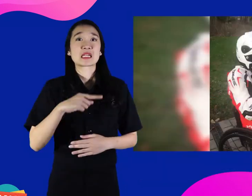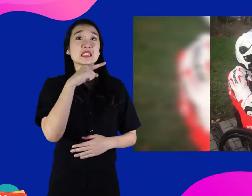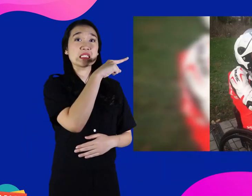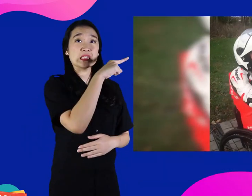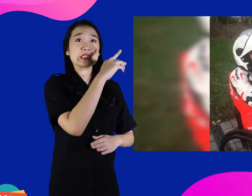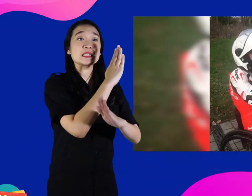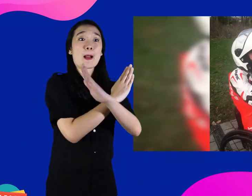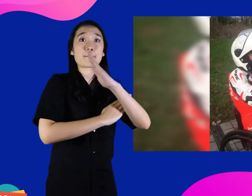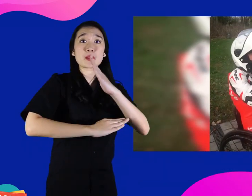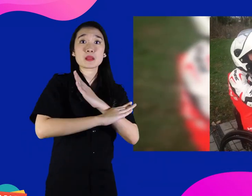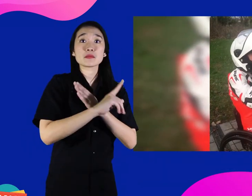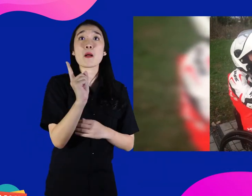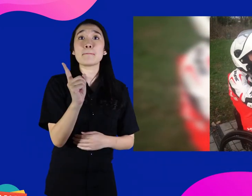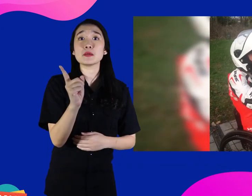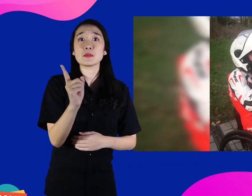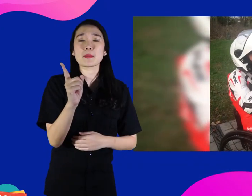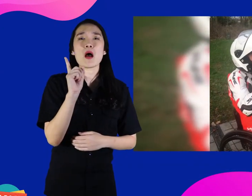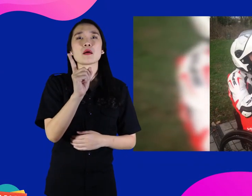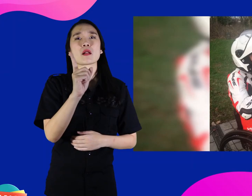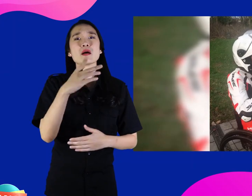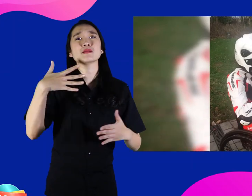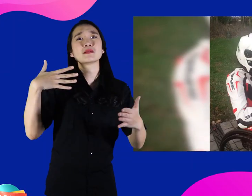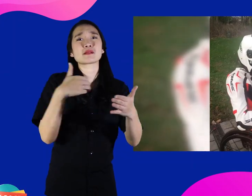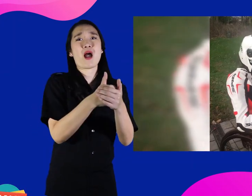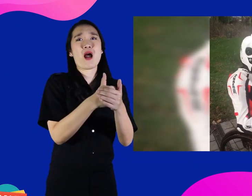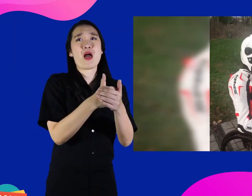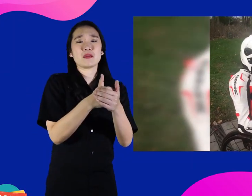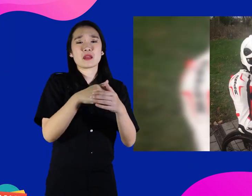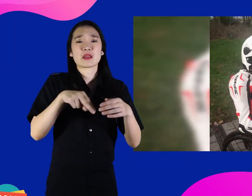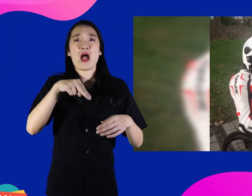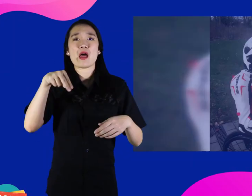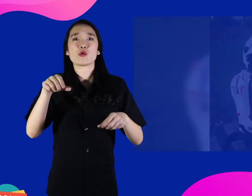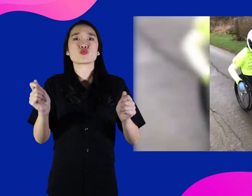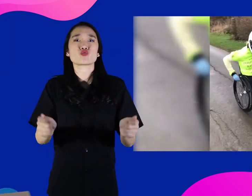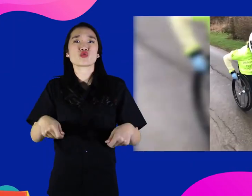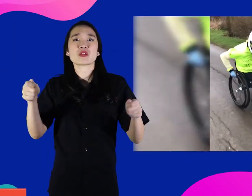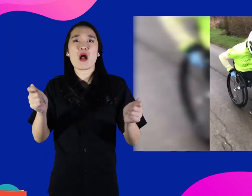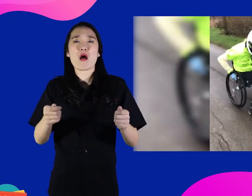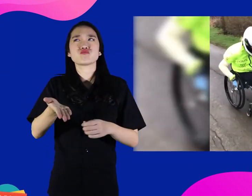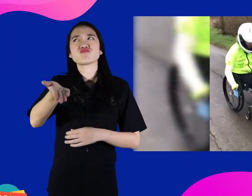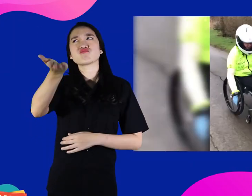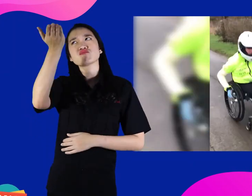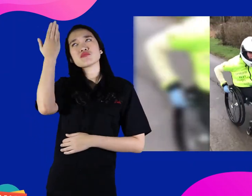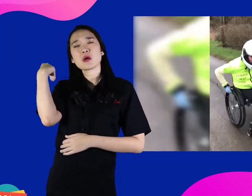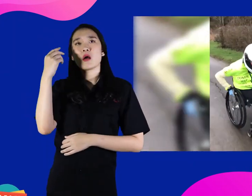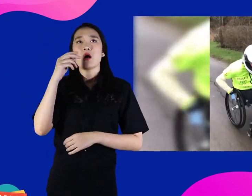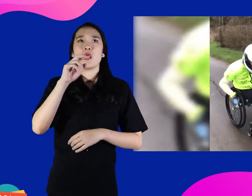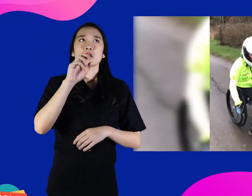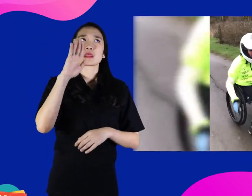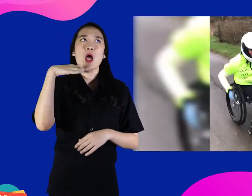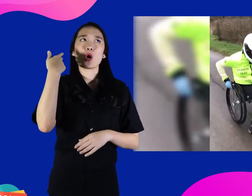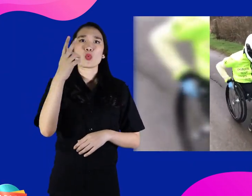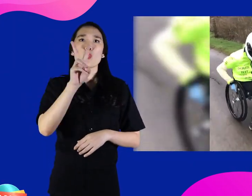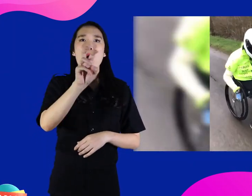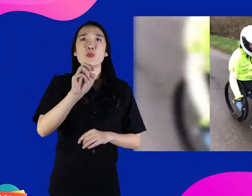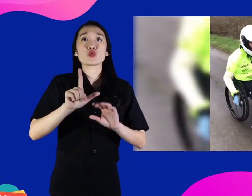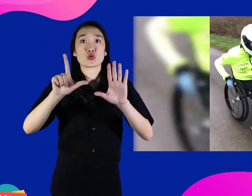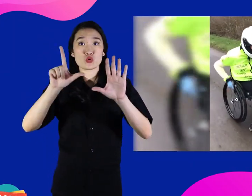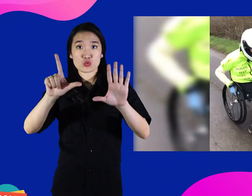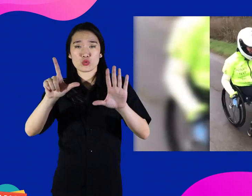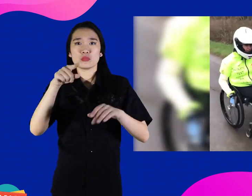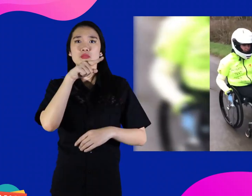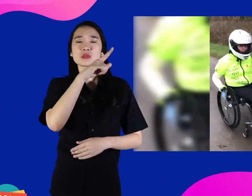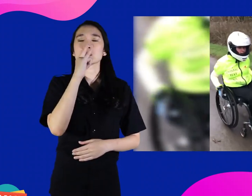Claire's disability due to a horse-riding accident time in 2007